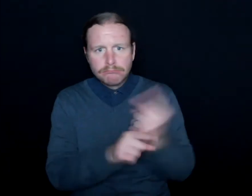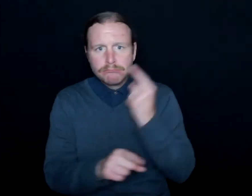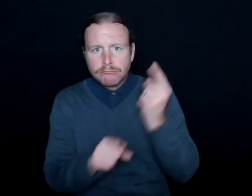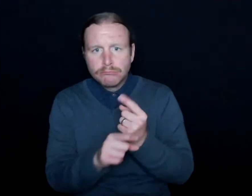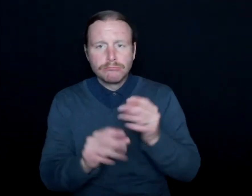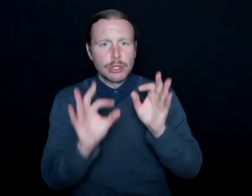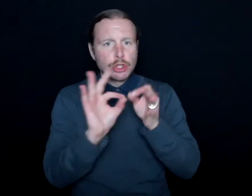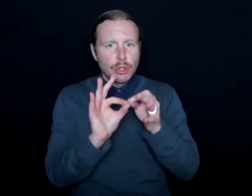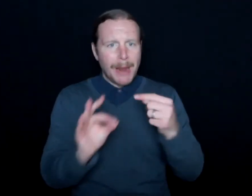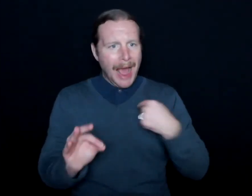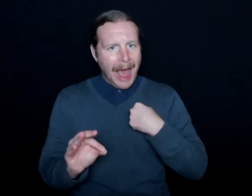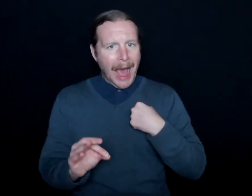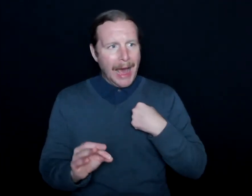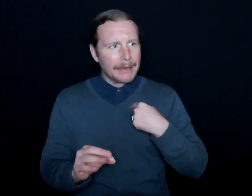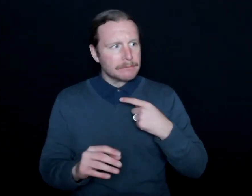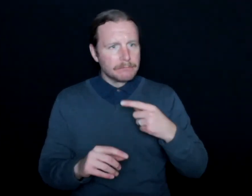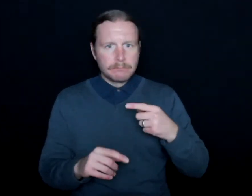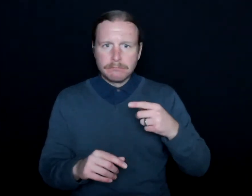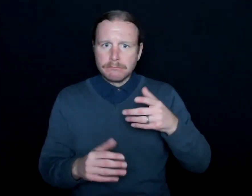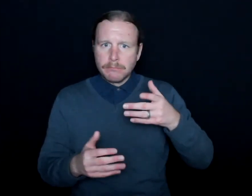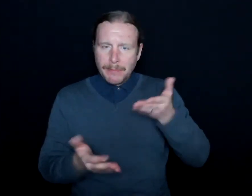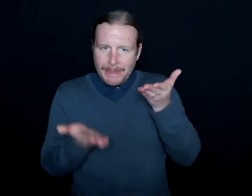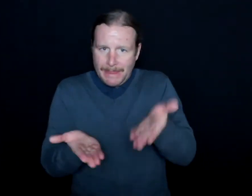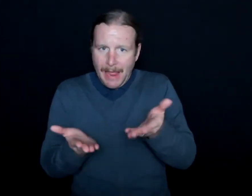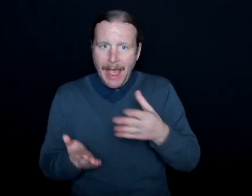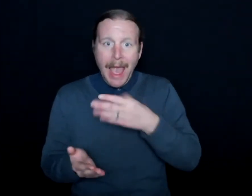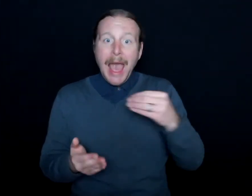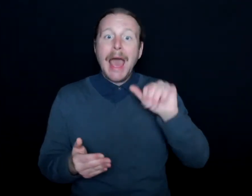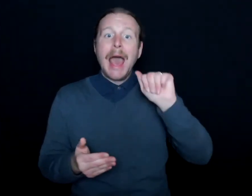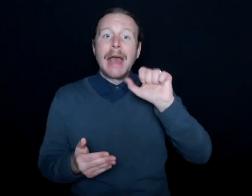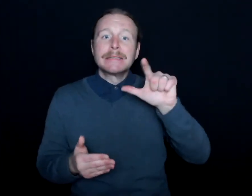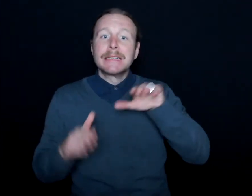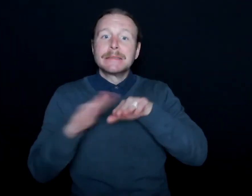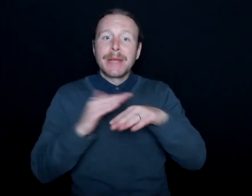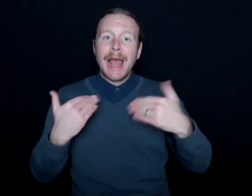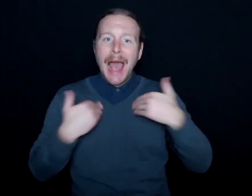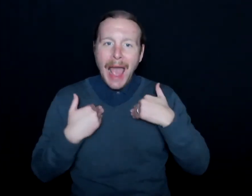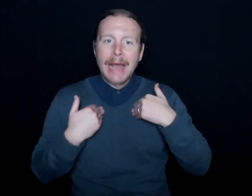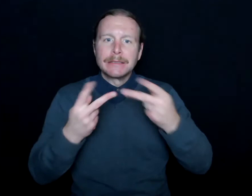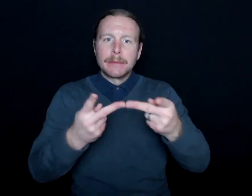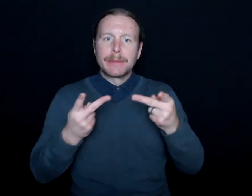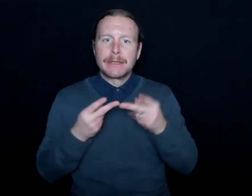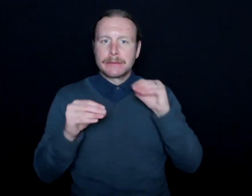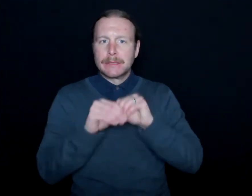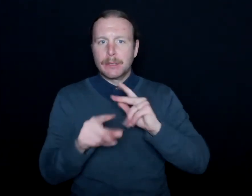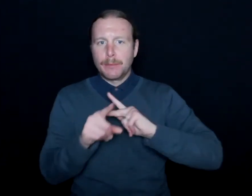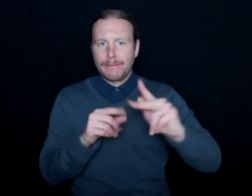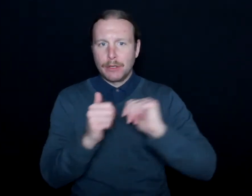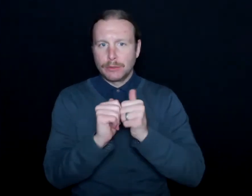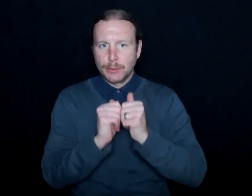and ASL accessibility has a place in professional sports. Yeah.